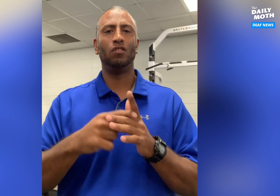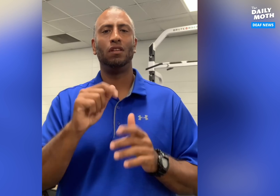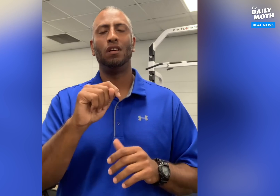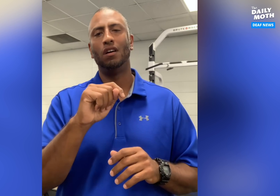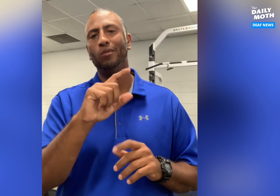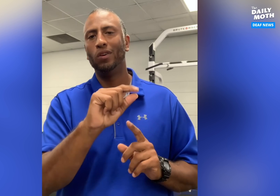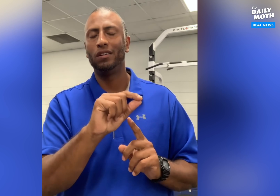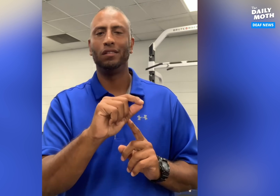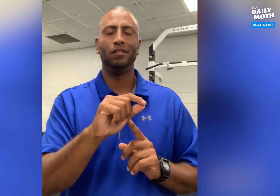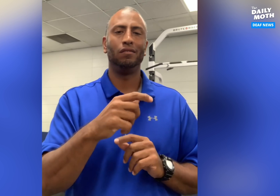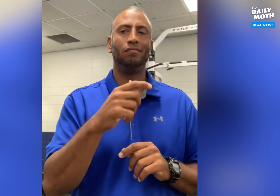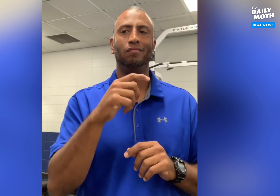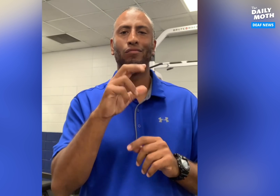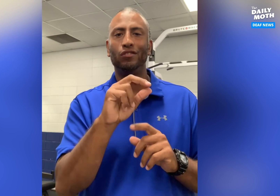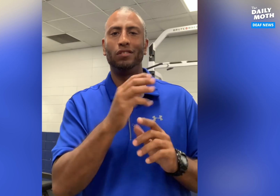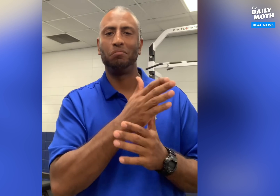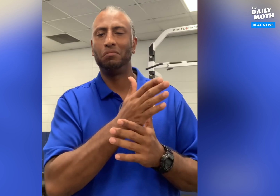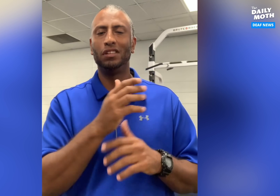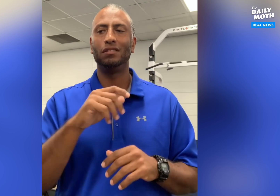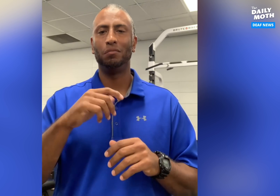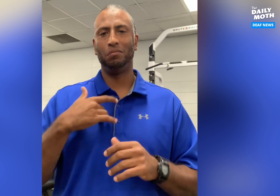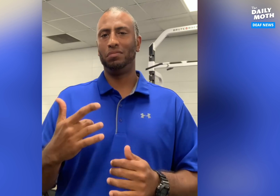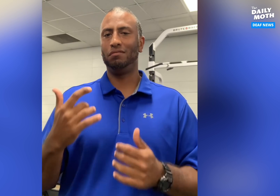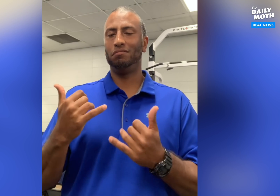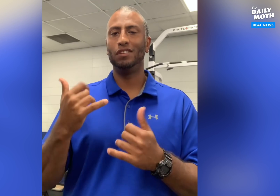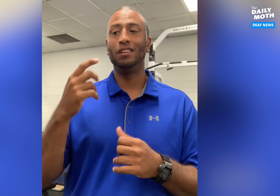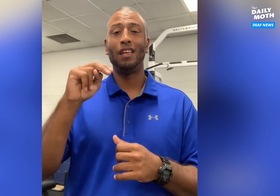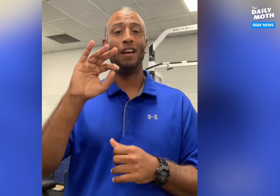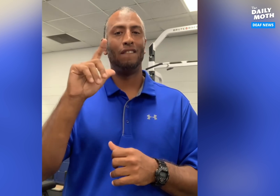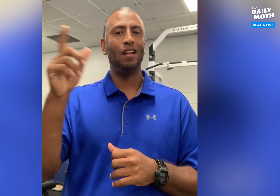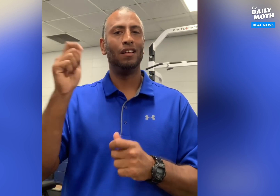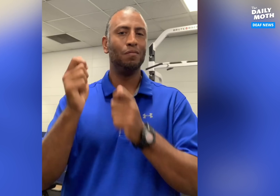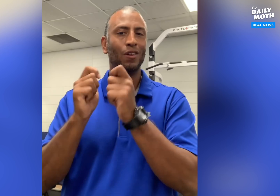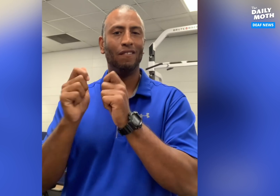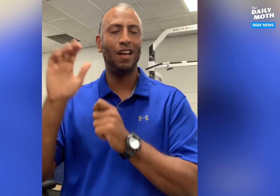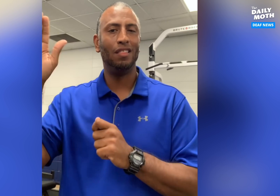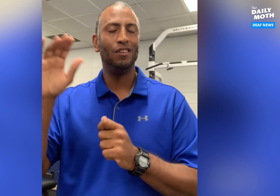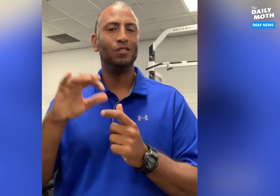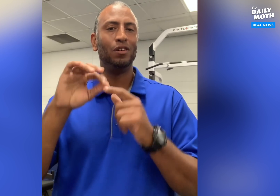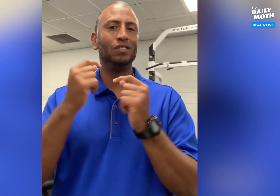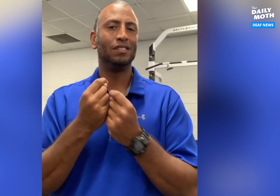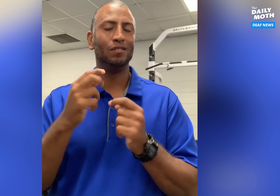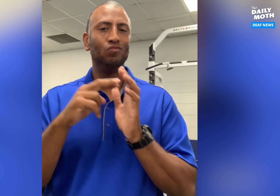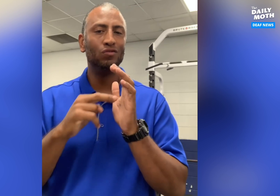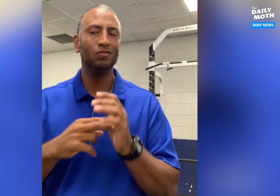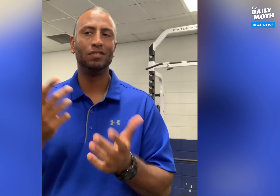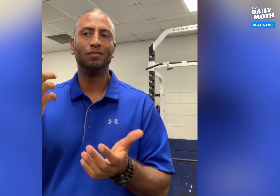They start at the 20-yard or the 30-yard line. The NFL is modifying their special teams rules.